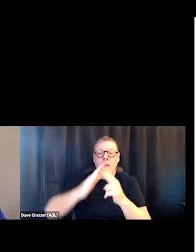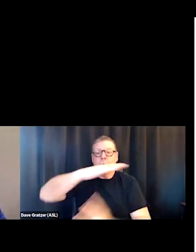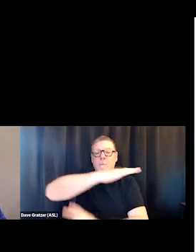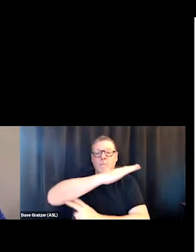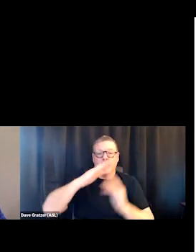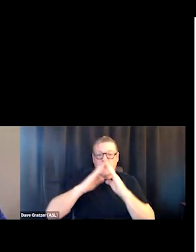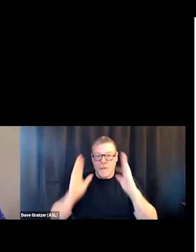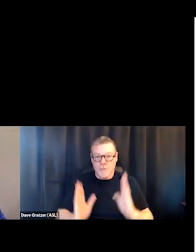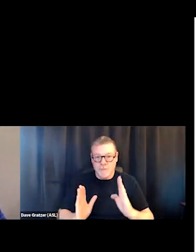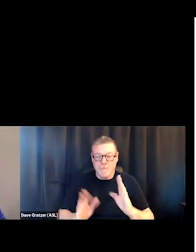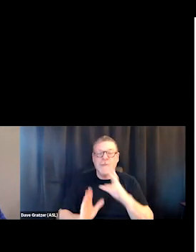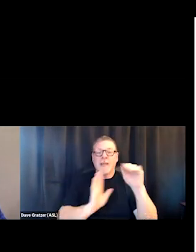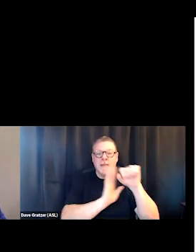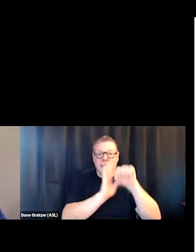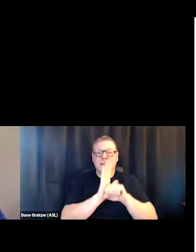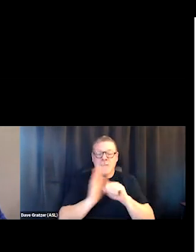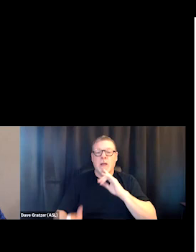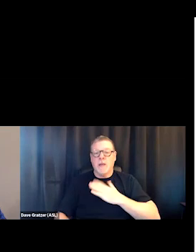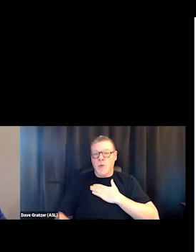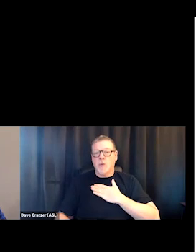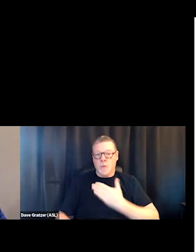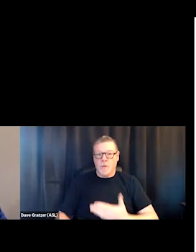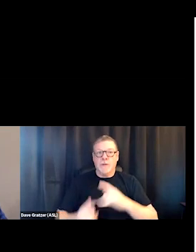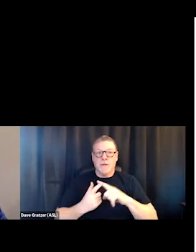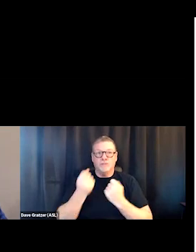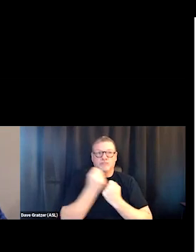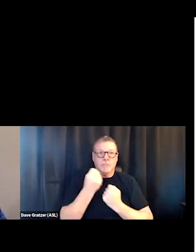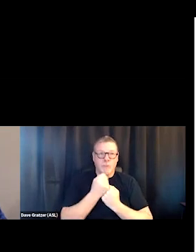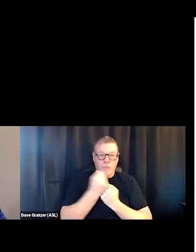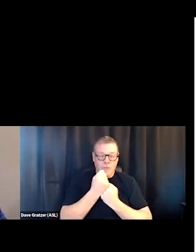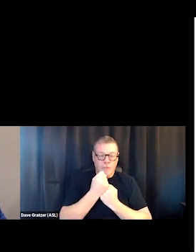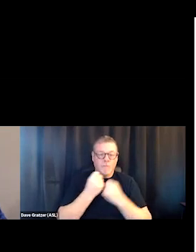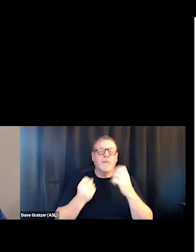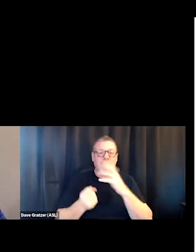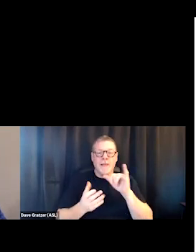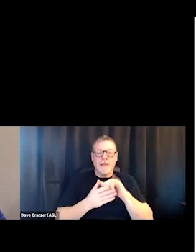which the state was willing to fund. And so that's more of a transitional housing